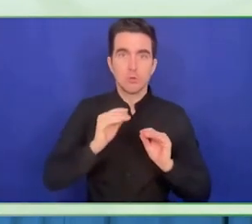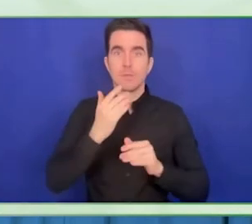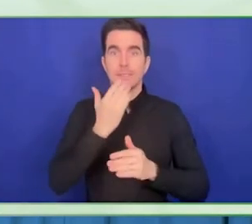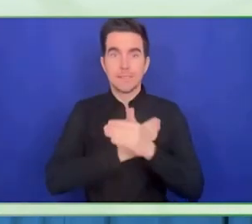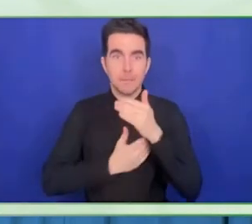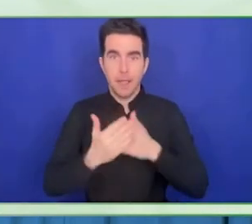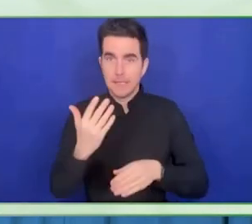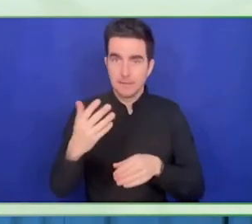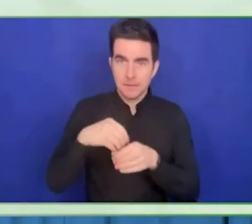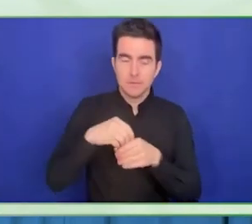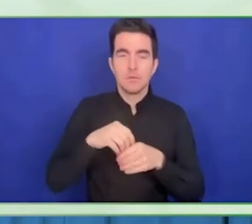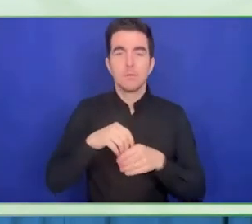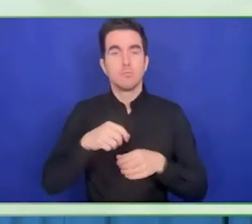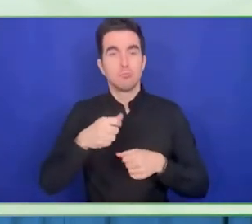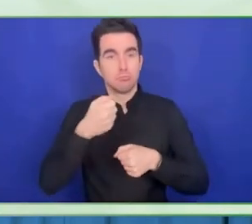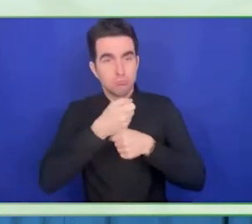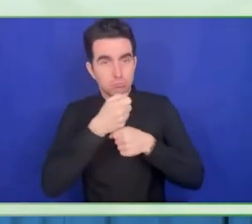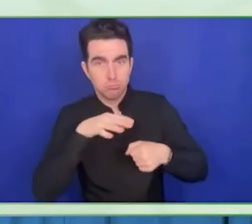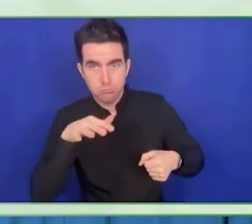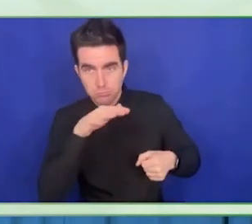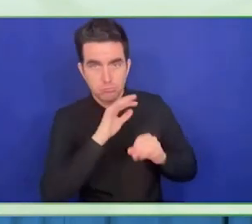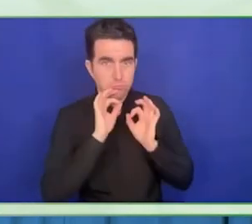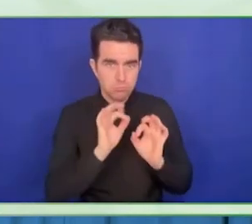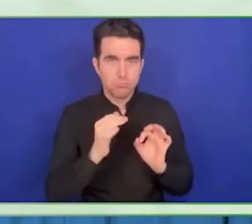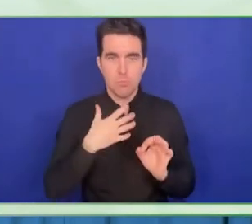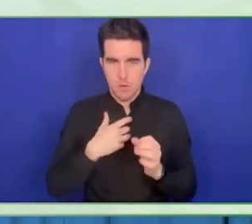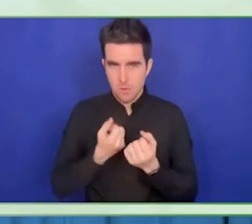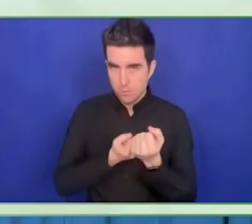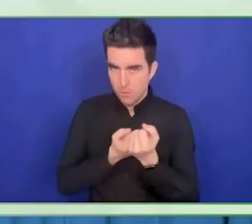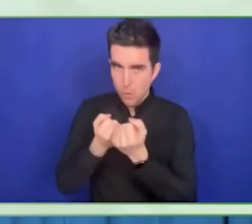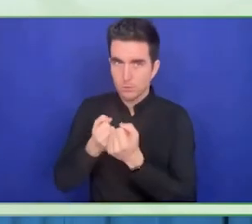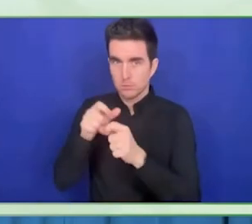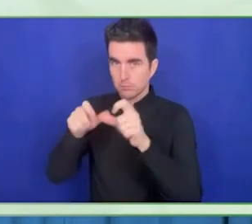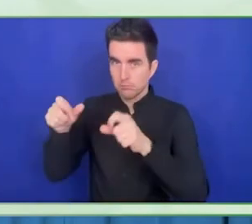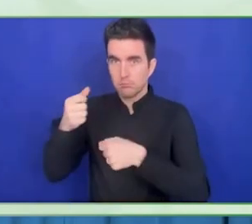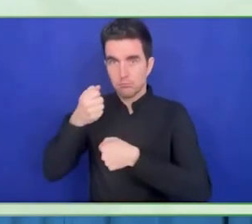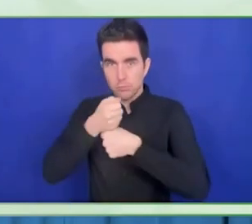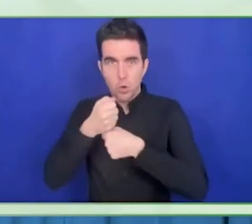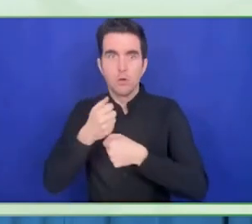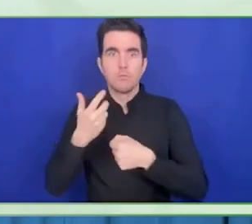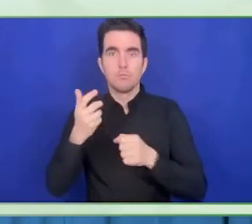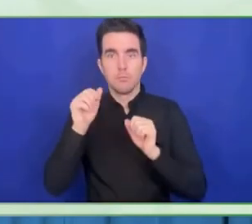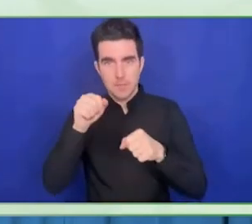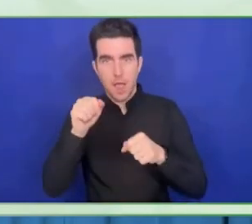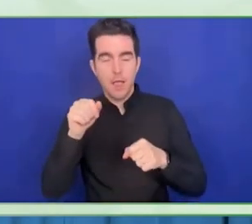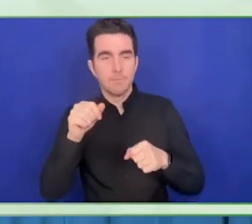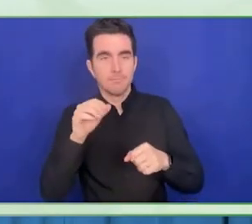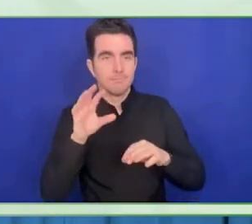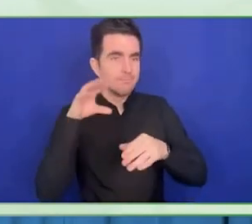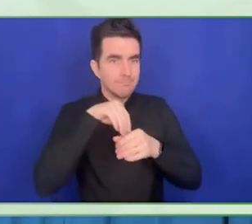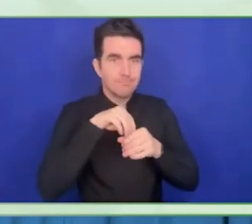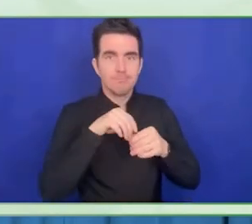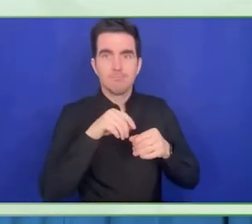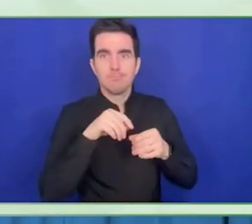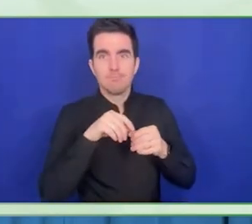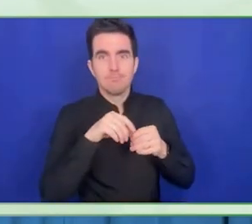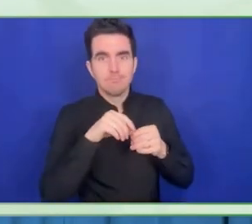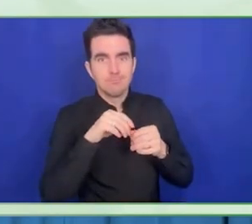Caroline who opened the conference was we work with 500 CEOs committed